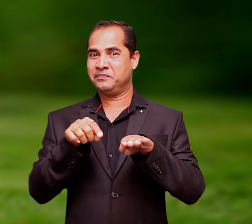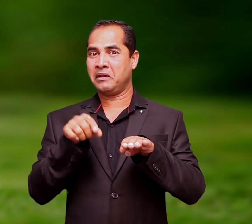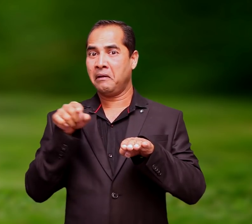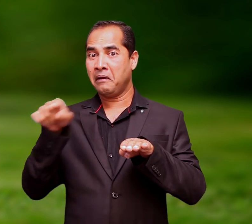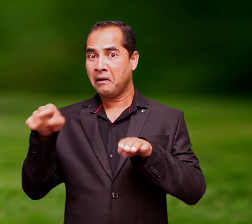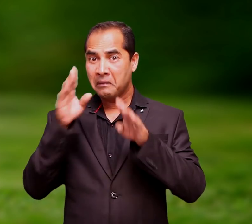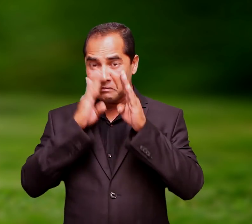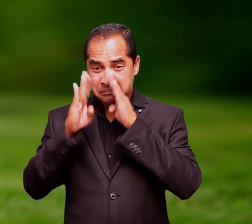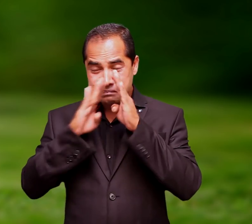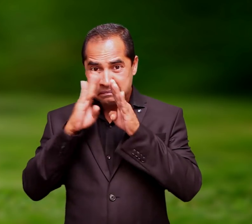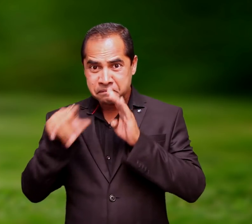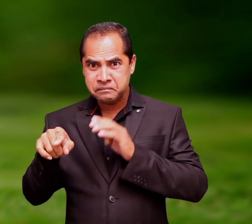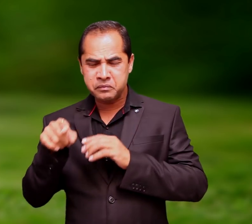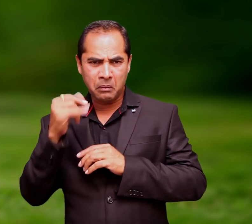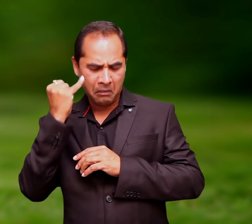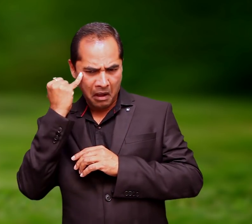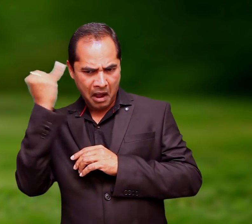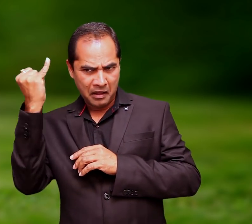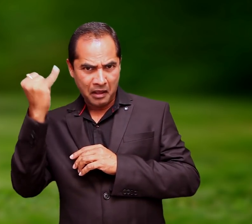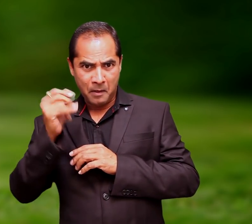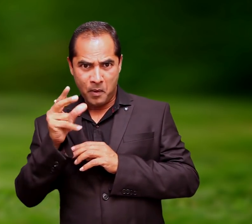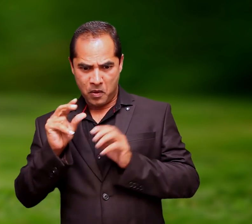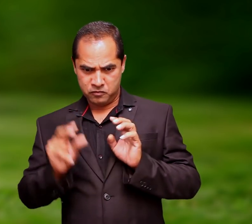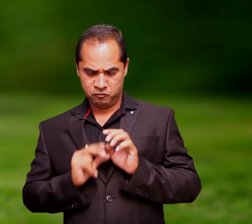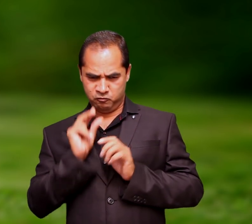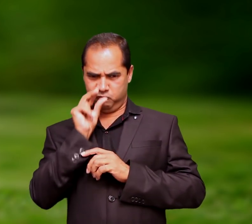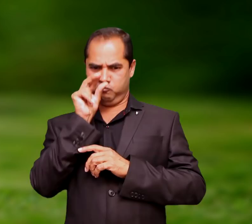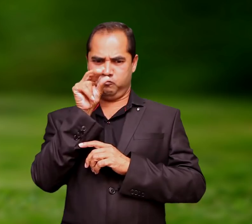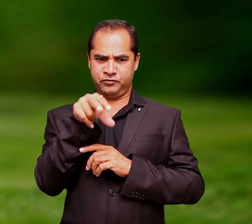Mij discovered that if he placed the ball on a high end,